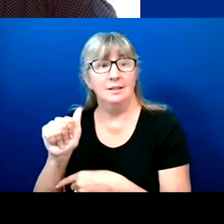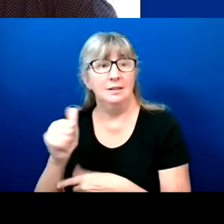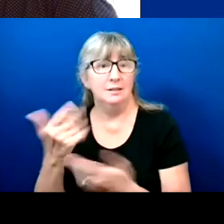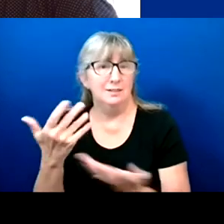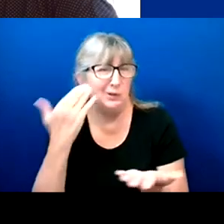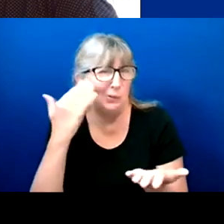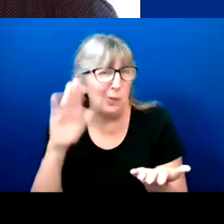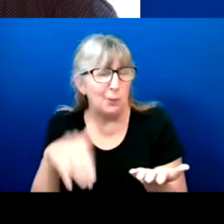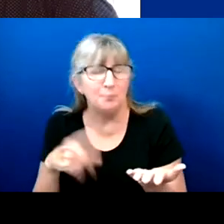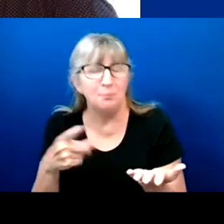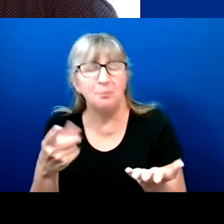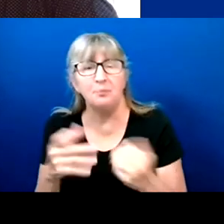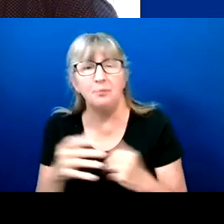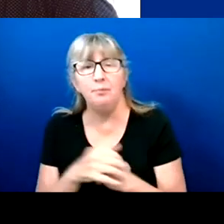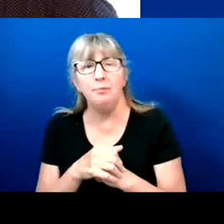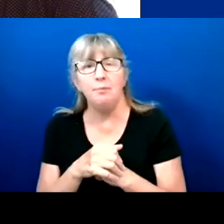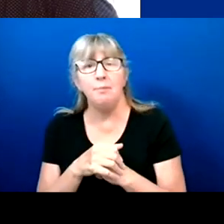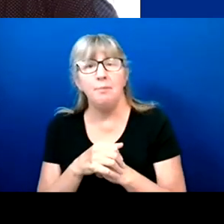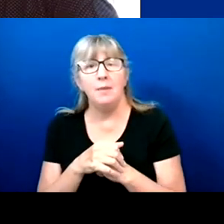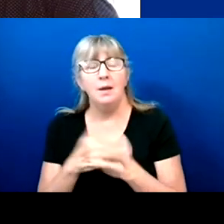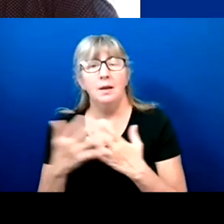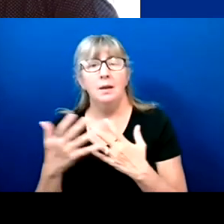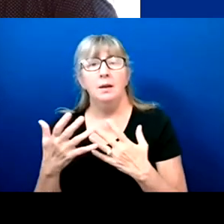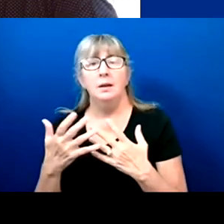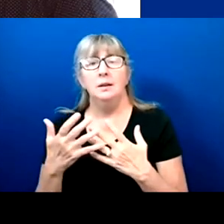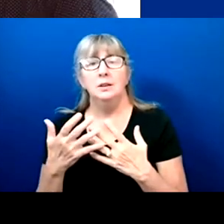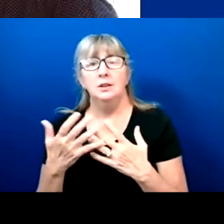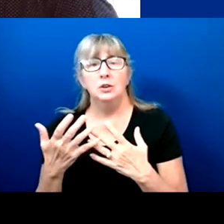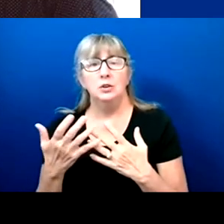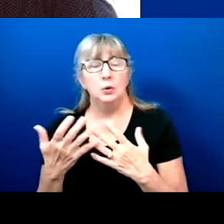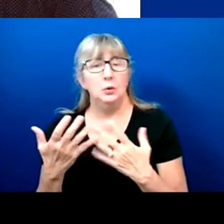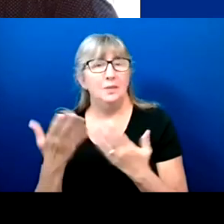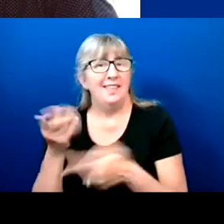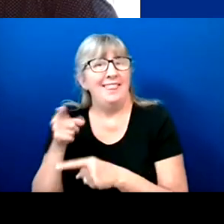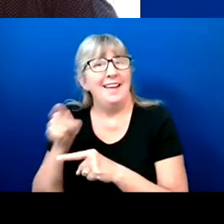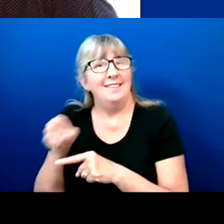It says, it puts a template there, but you still have to work it.